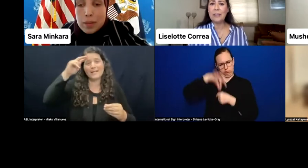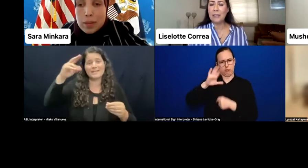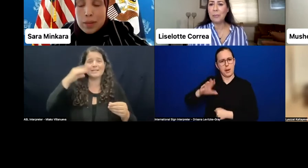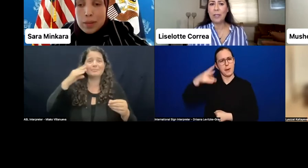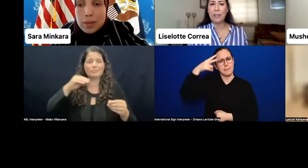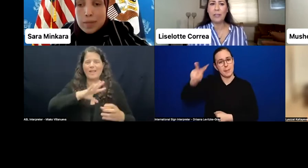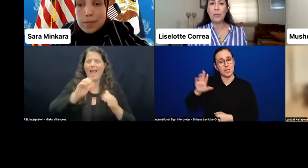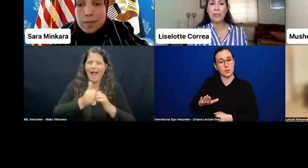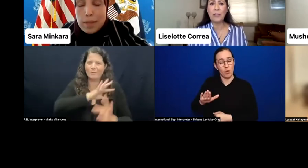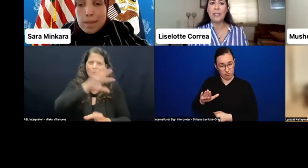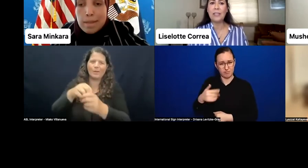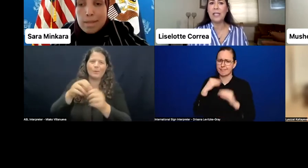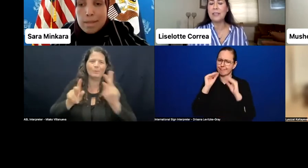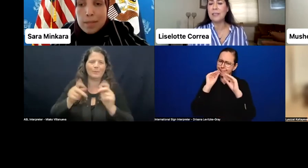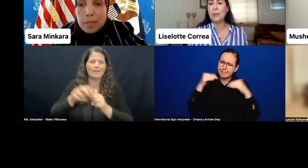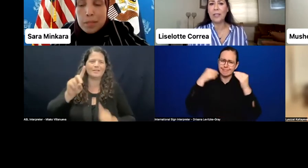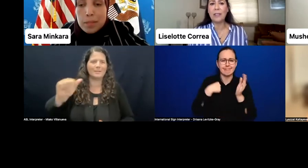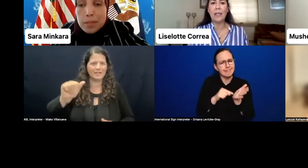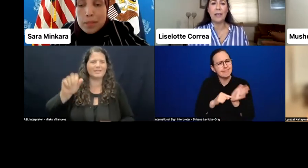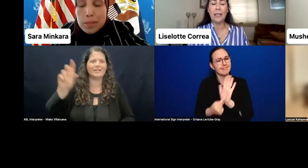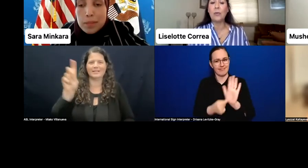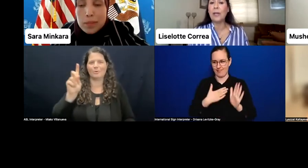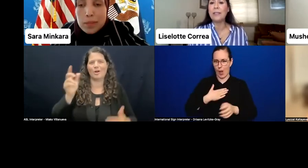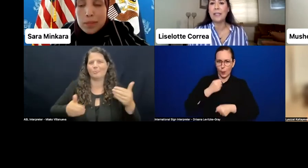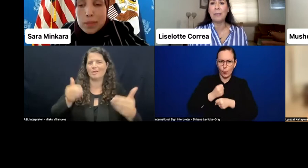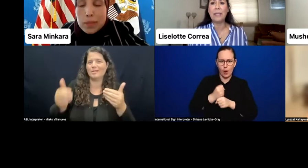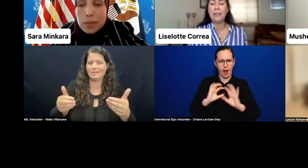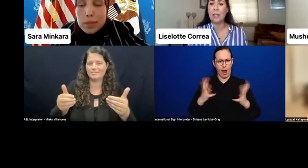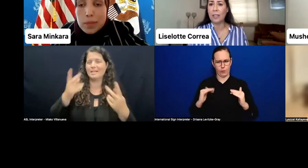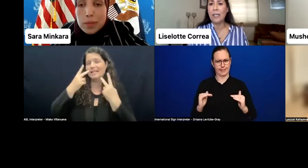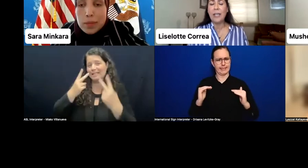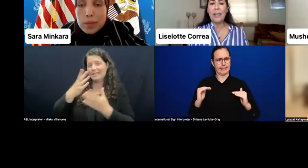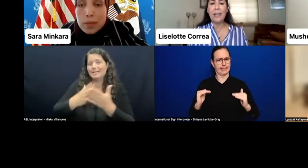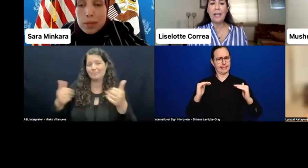in the democratic process, and the challenges that we are still pending on.